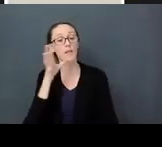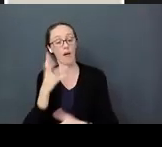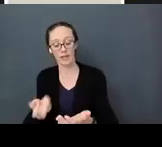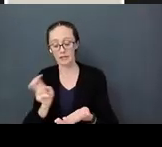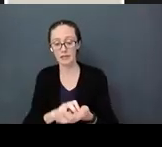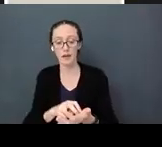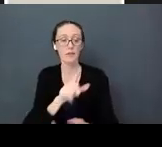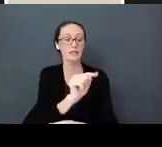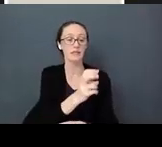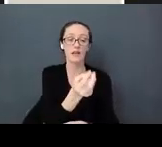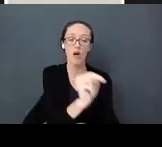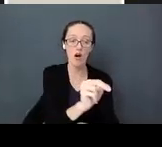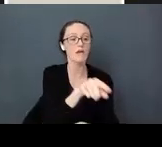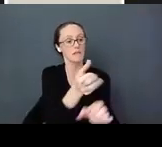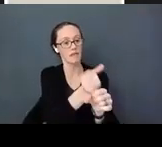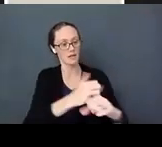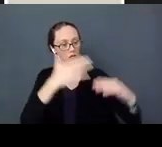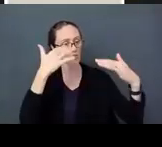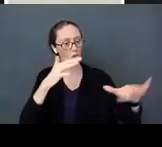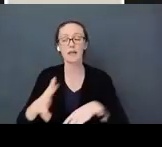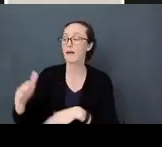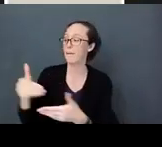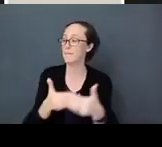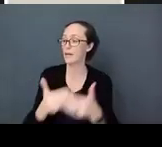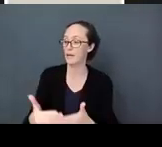that tv makes a noise, the baby is next door in the room next door,